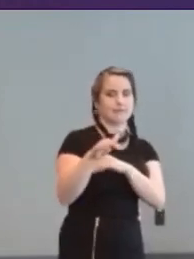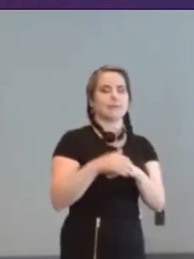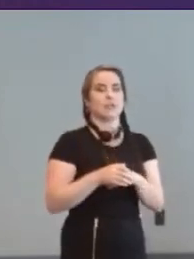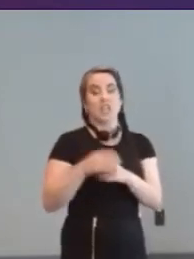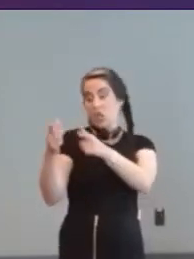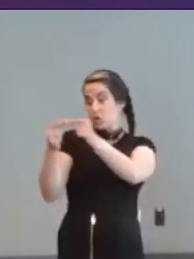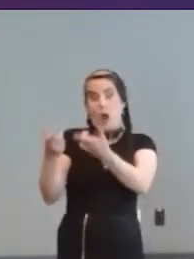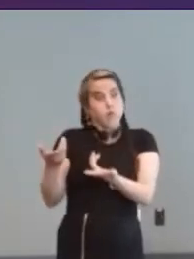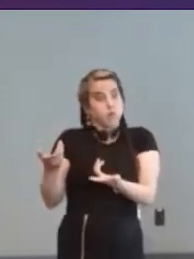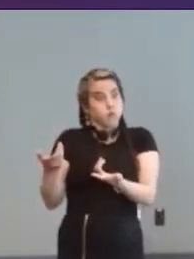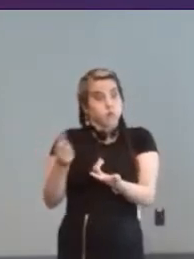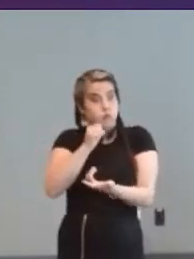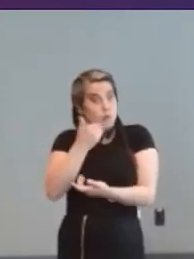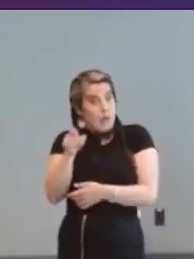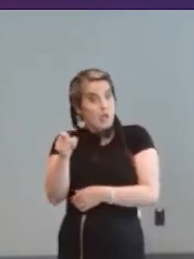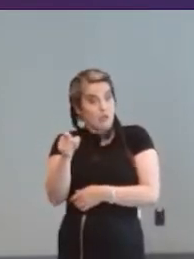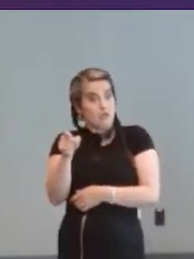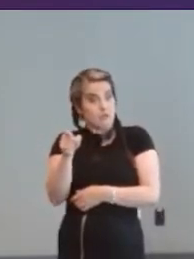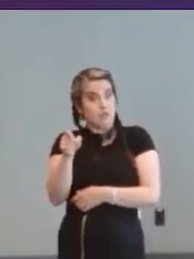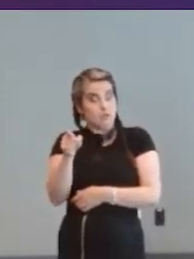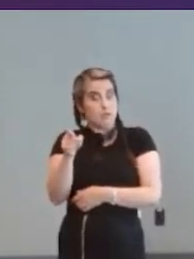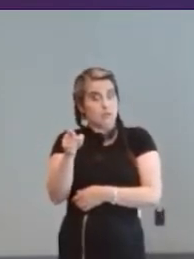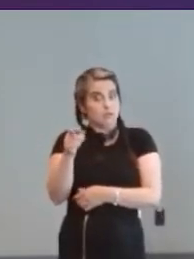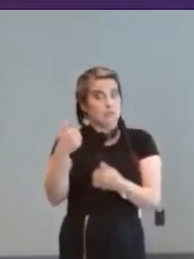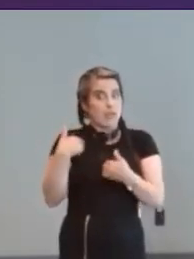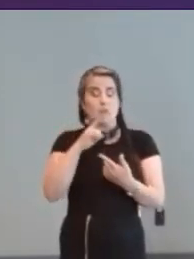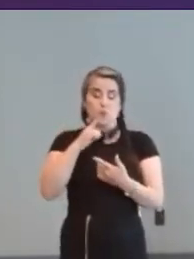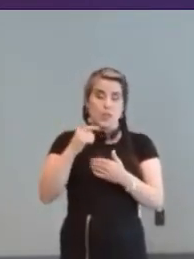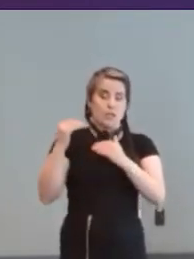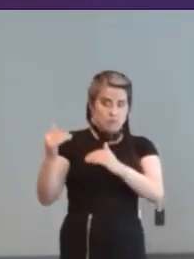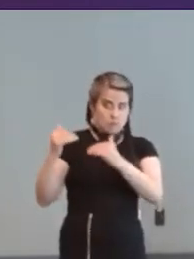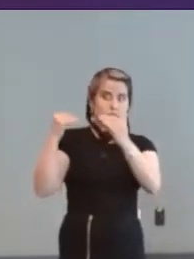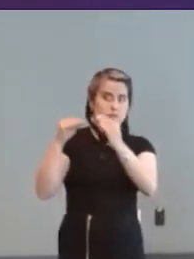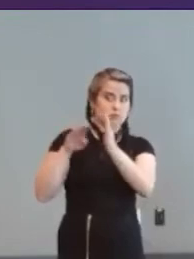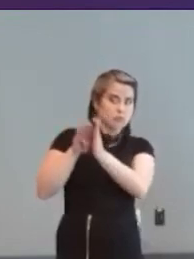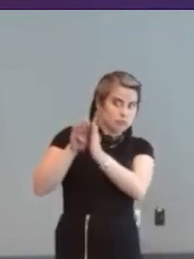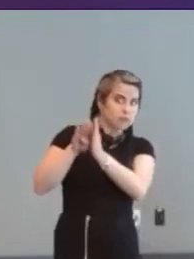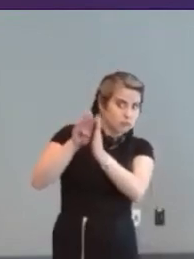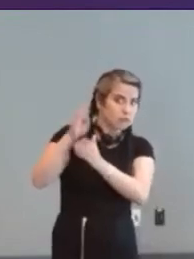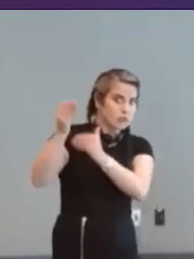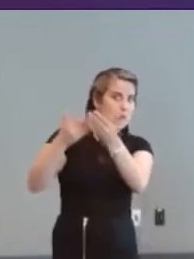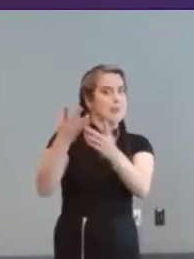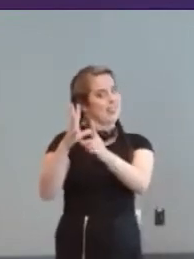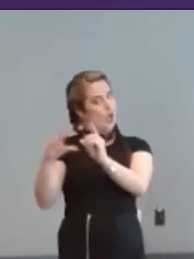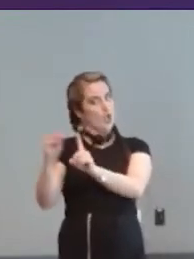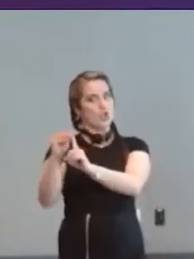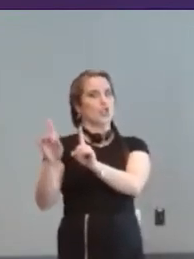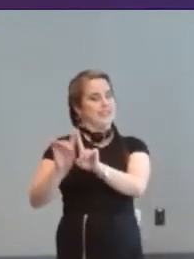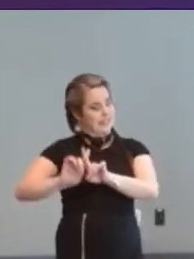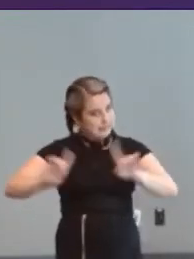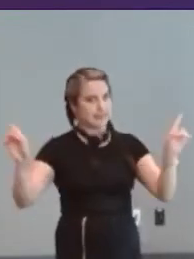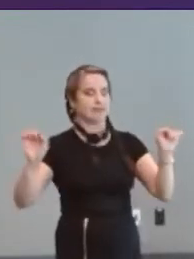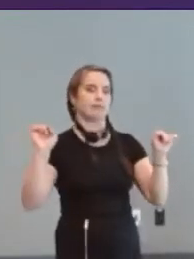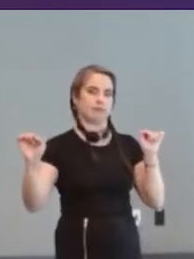not bad Japan's got some really progressive people there it's a very different culture I think um you